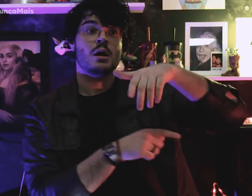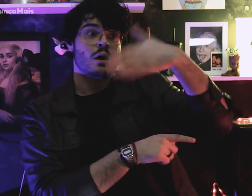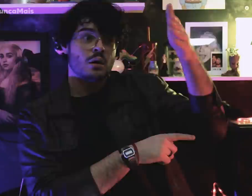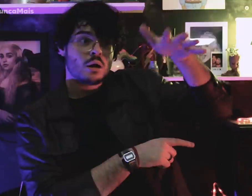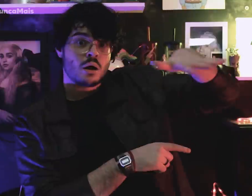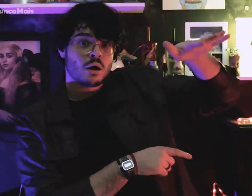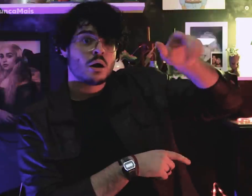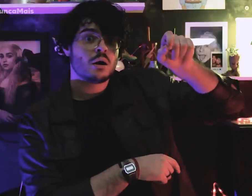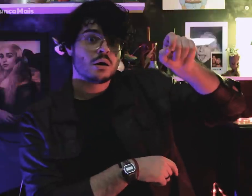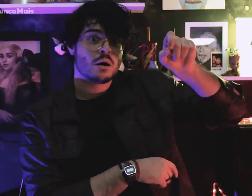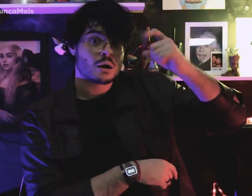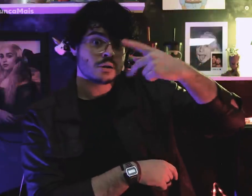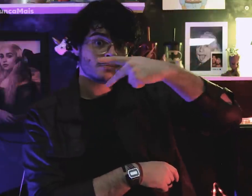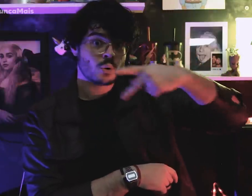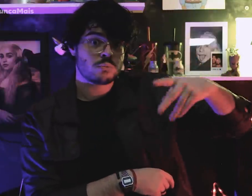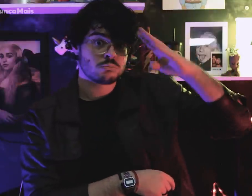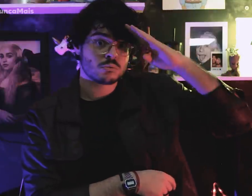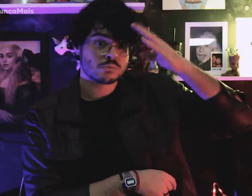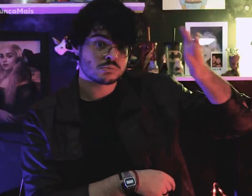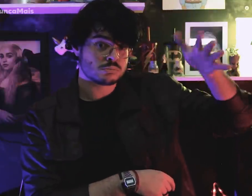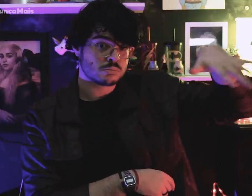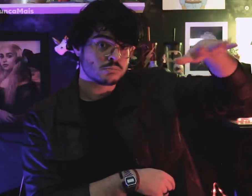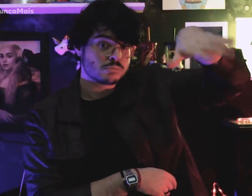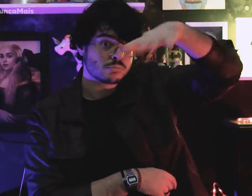and even ex-presidentes militares,